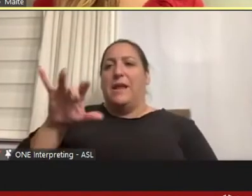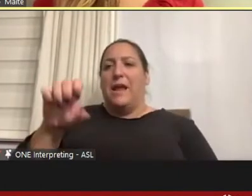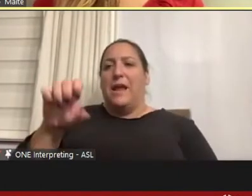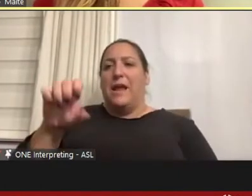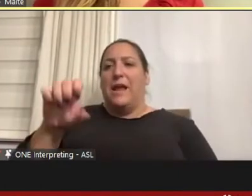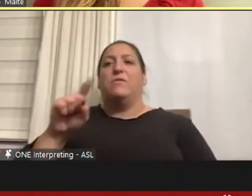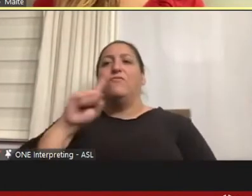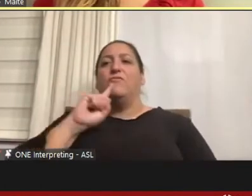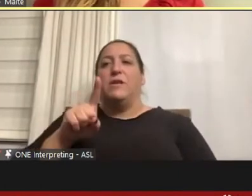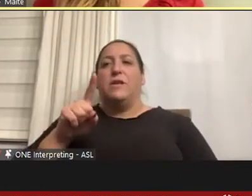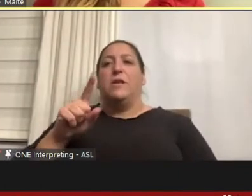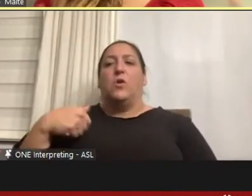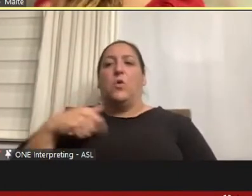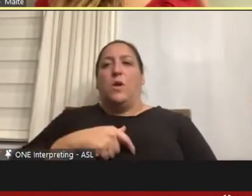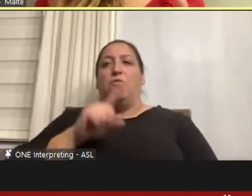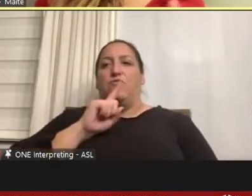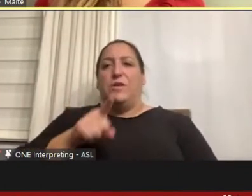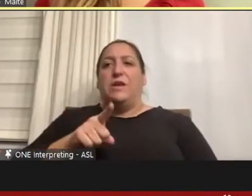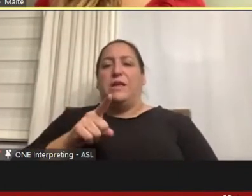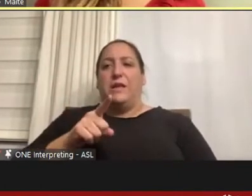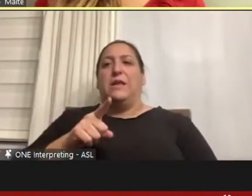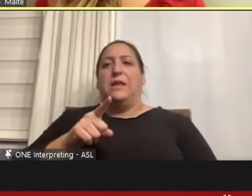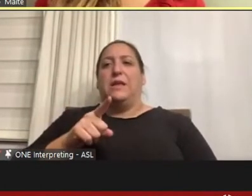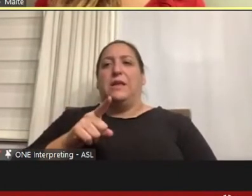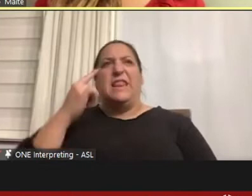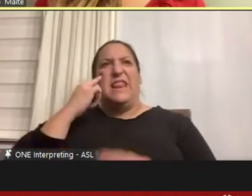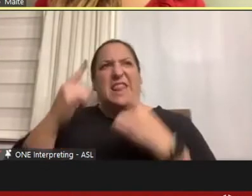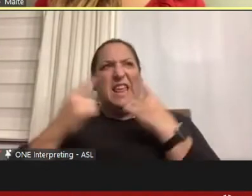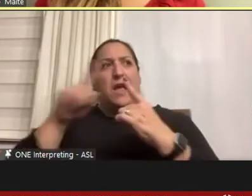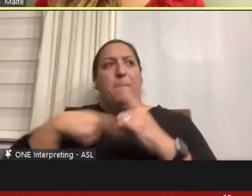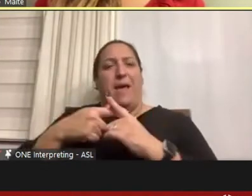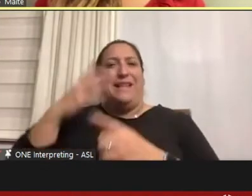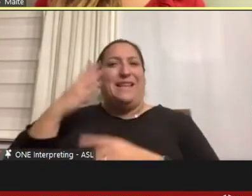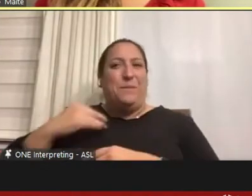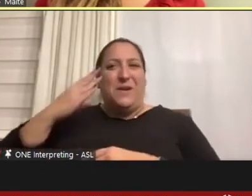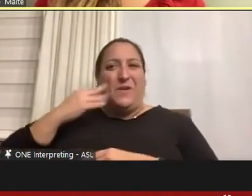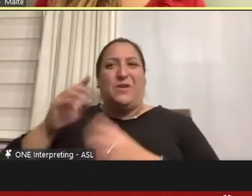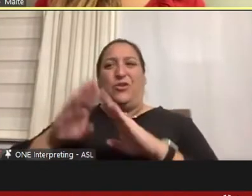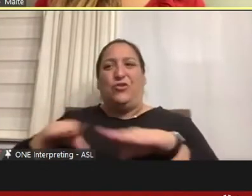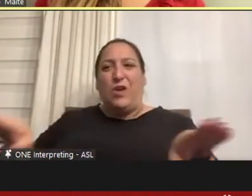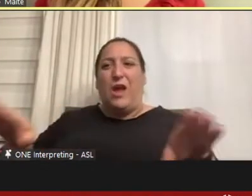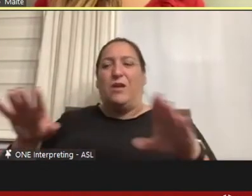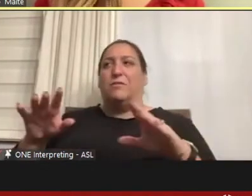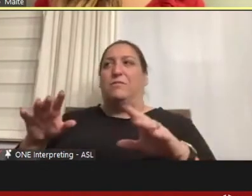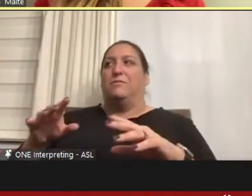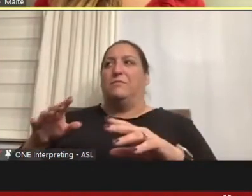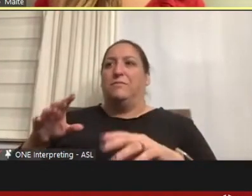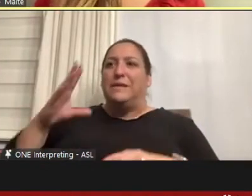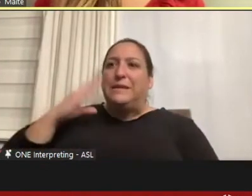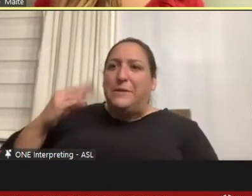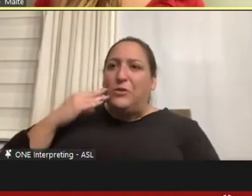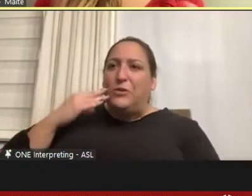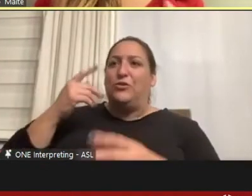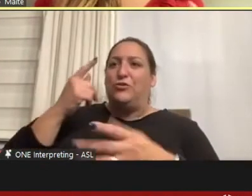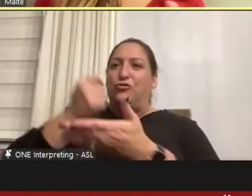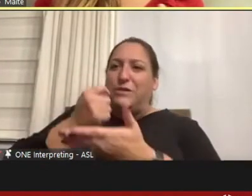we really think a lot about the experience of the child going through treatment and wrestling with